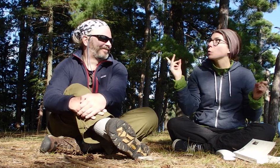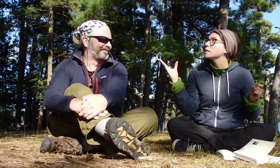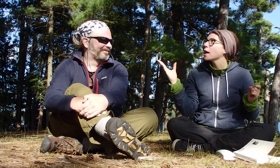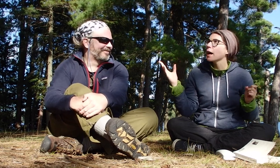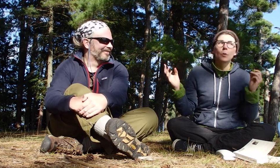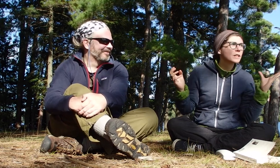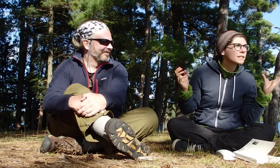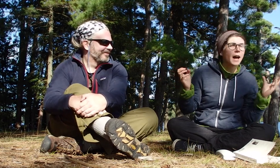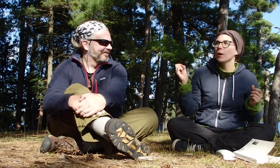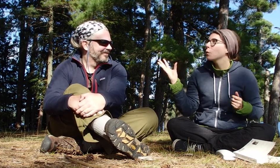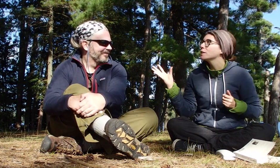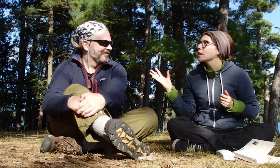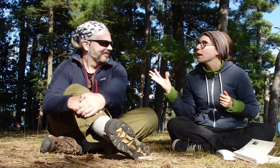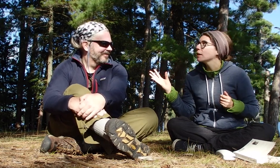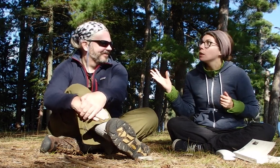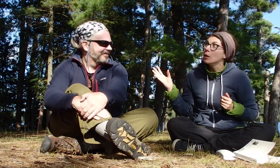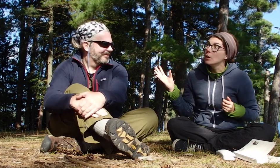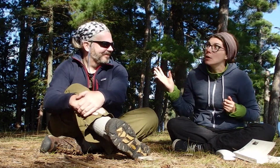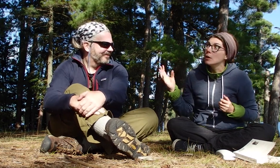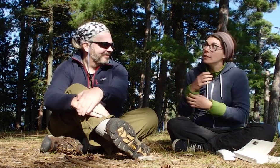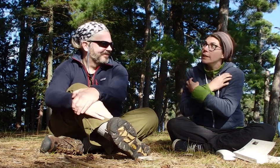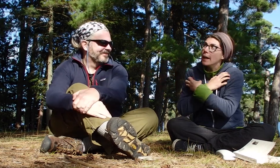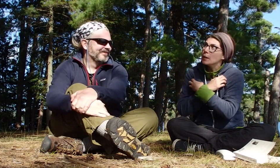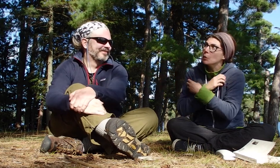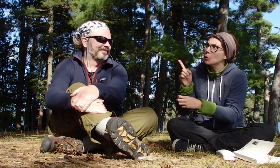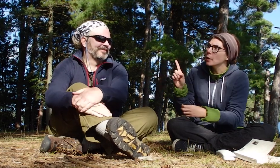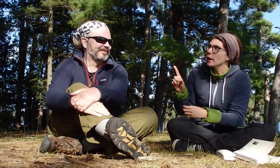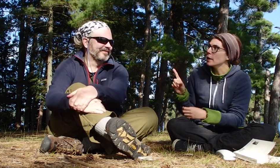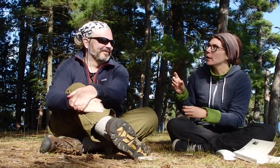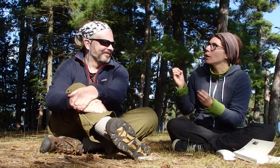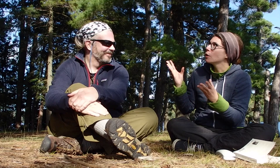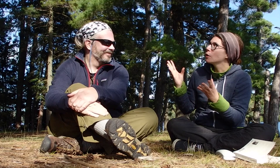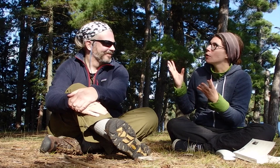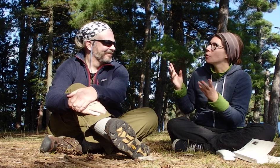wonder "what's that?" "What's that?" "is it an animal? Where?"